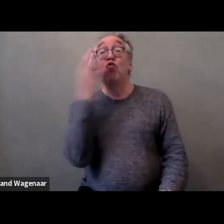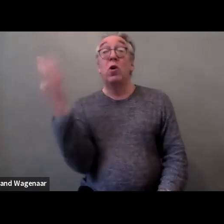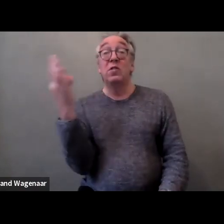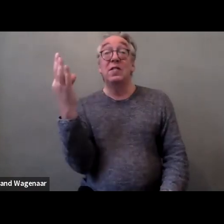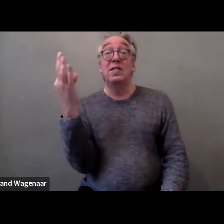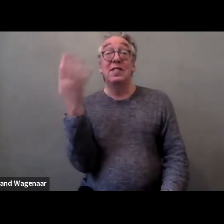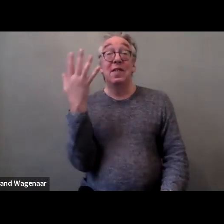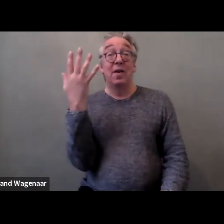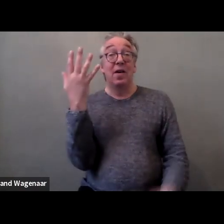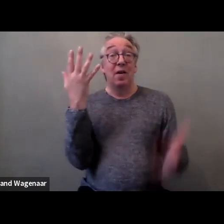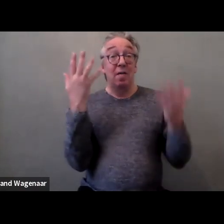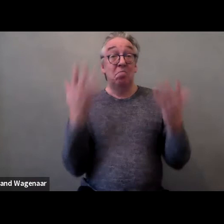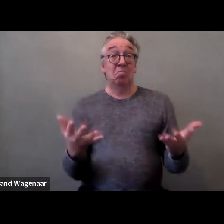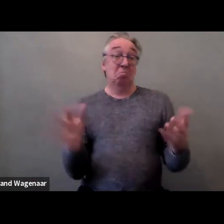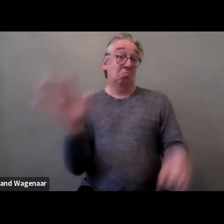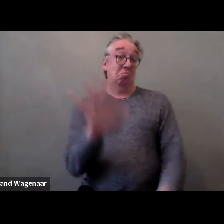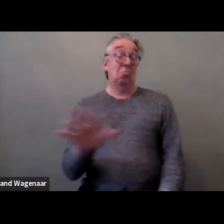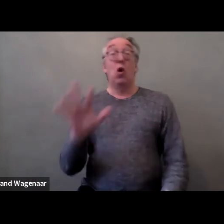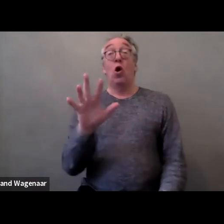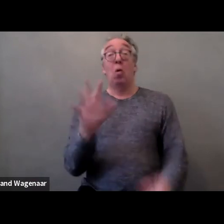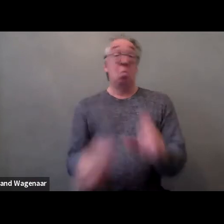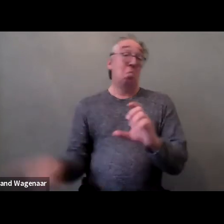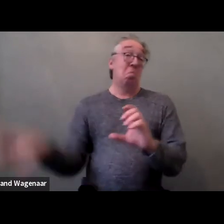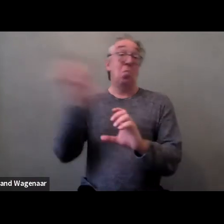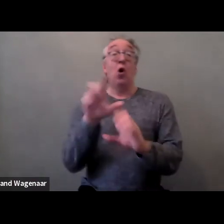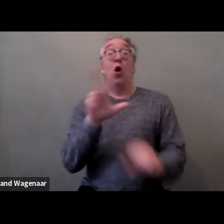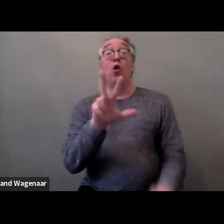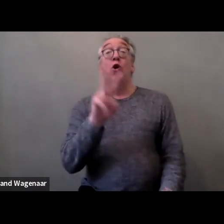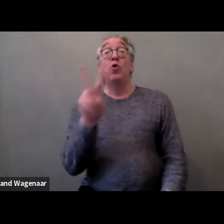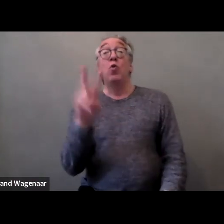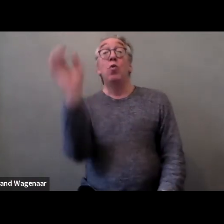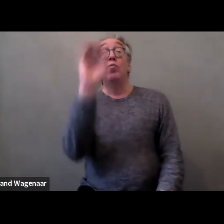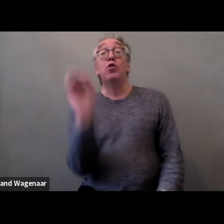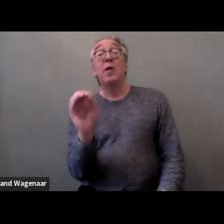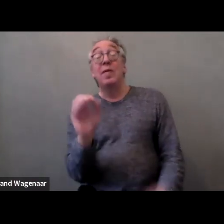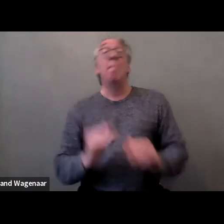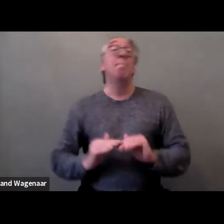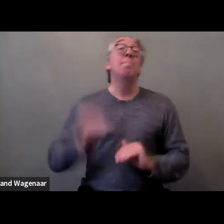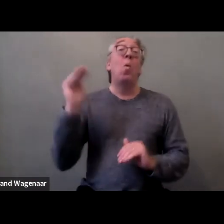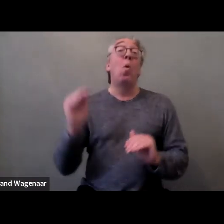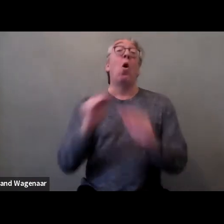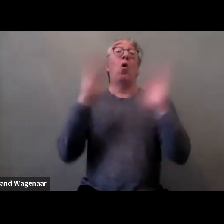It has increased by 32% for all women.